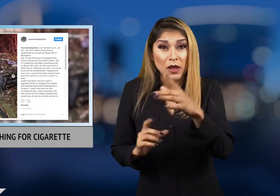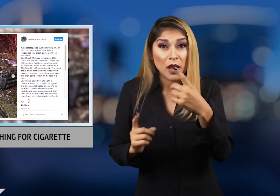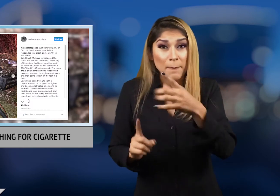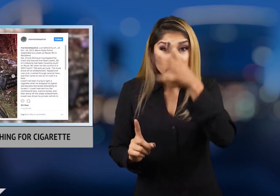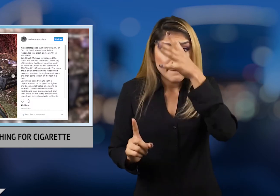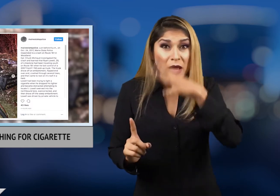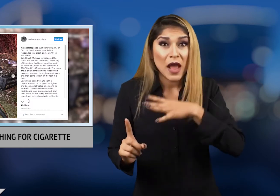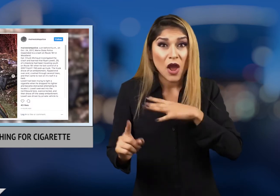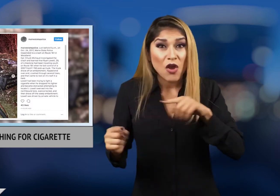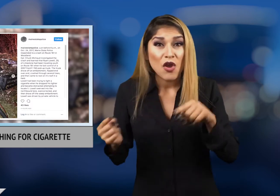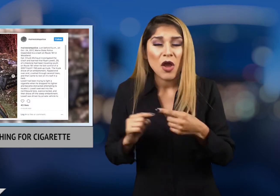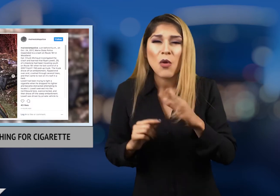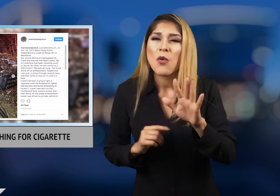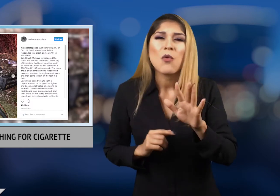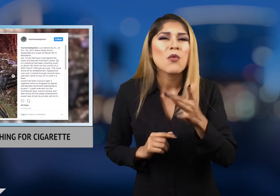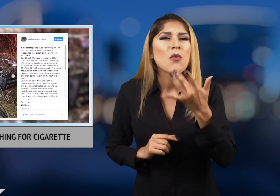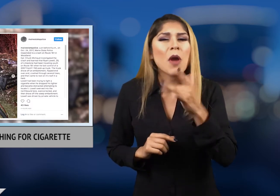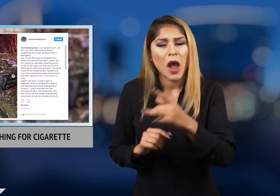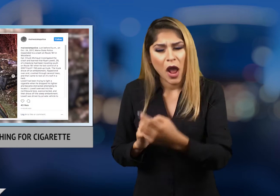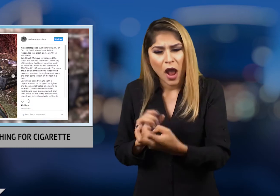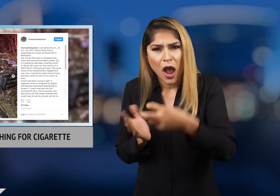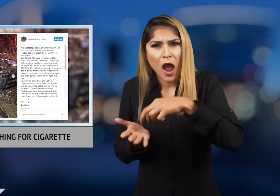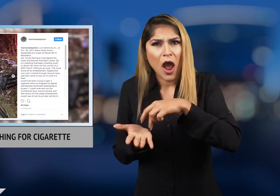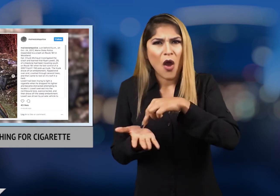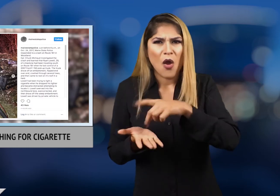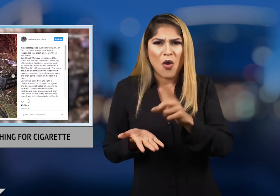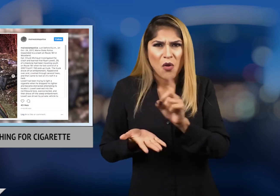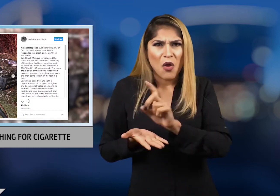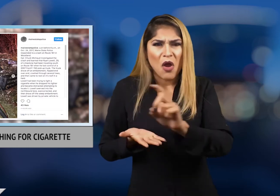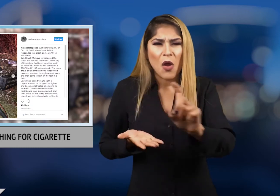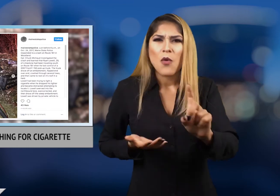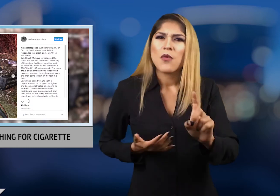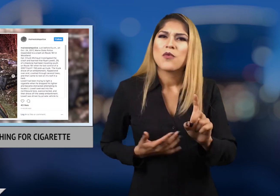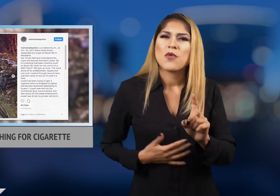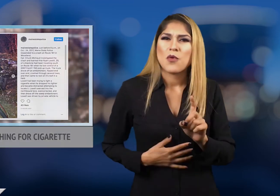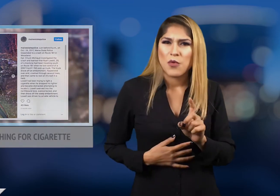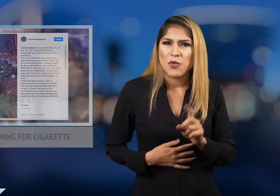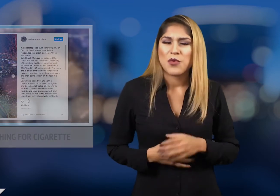Amazingly the man walked away without any serious injuries.